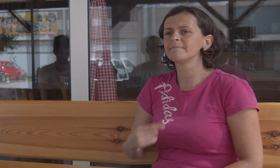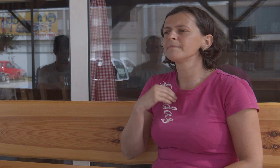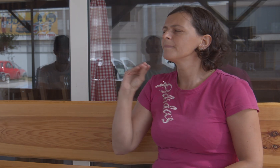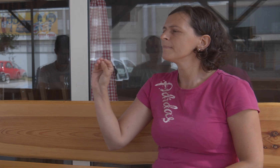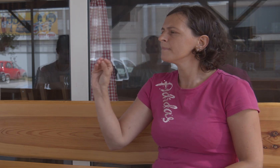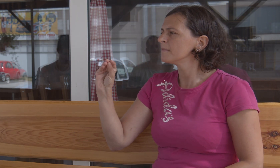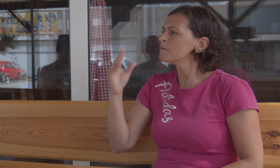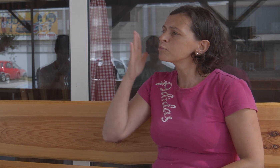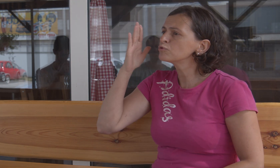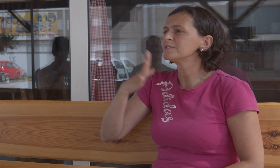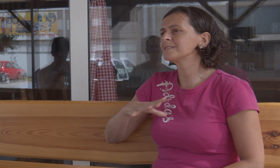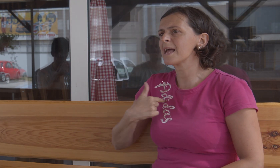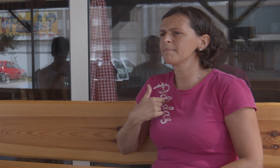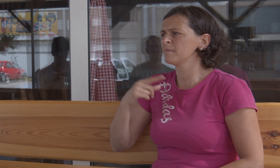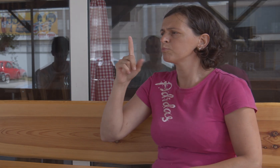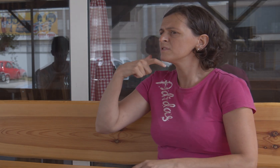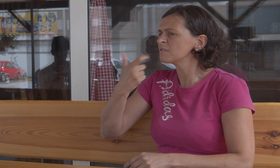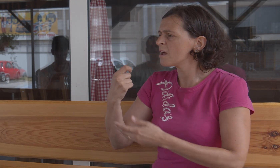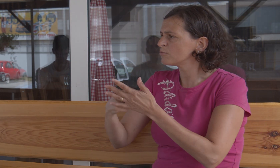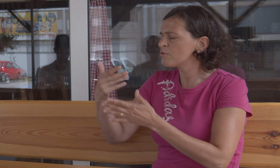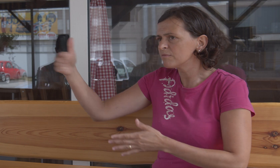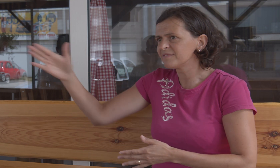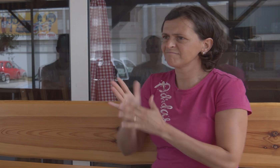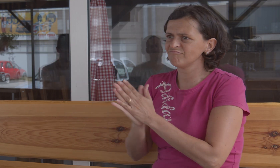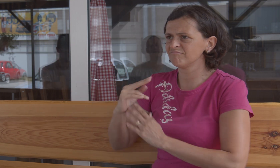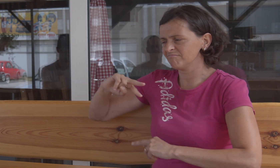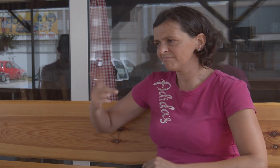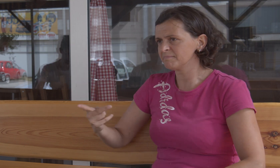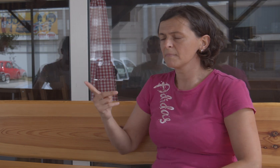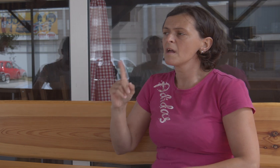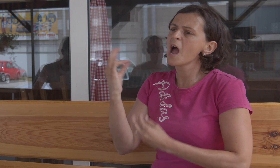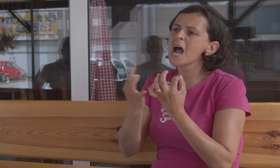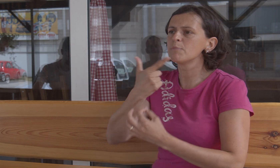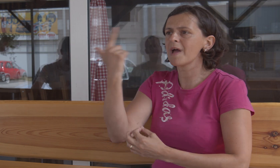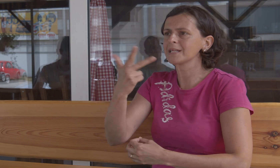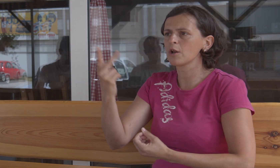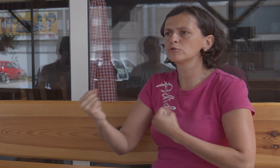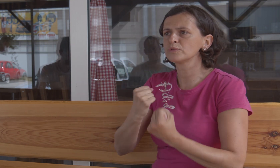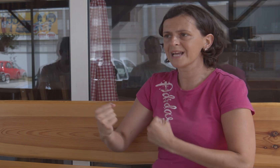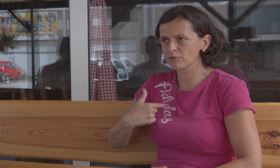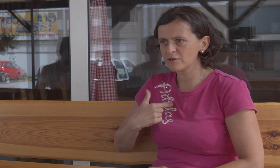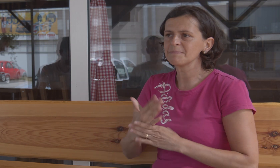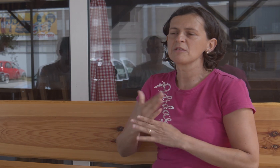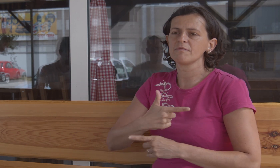I asked my mother-in-law that in the future when she is old and will retire, can we change as owner. I need at least 2-3 years to gain experience.